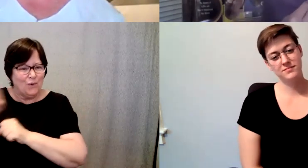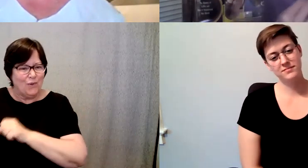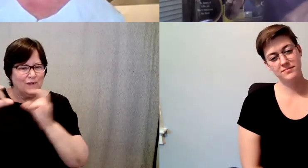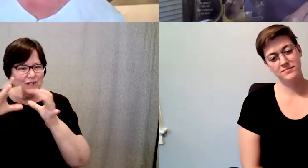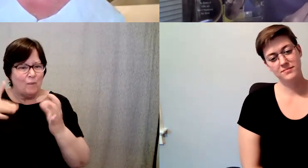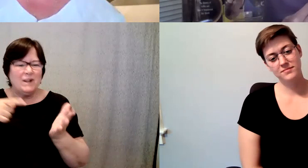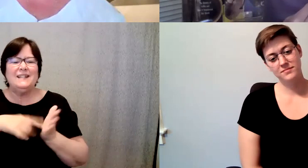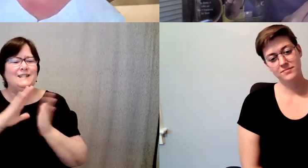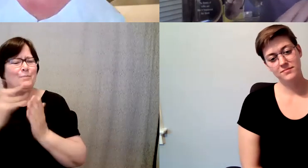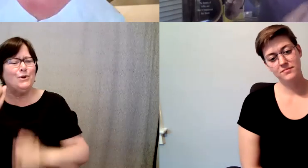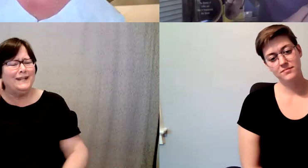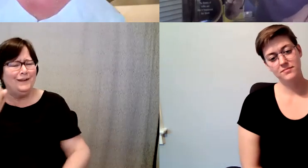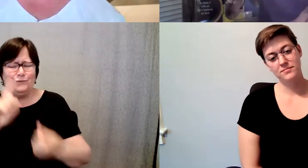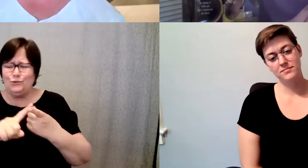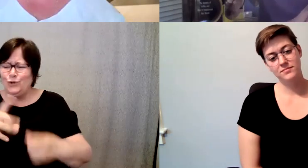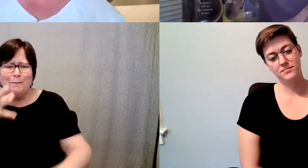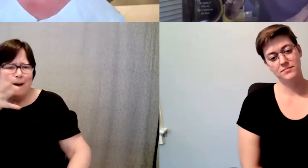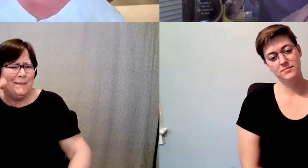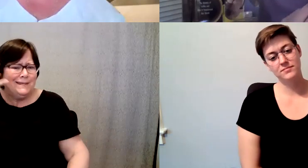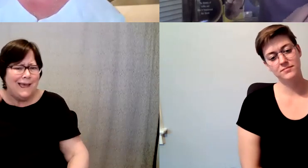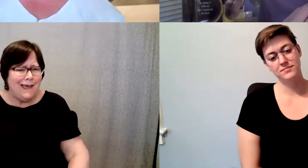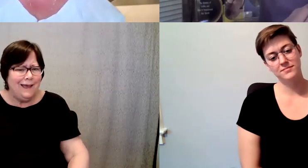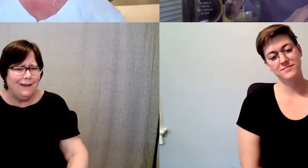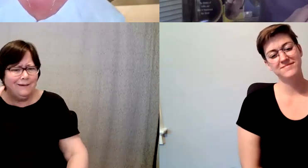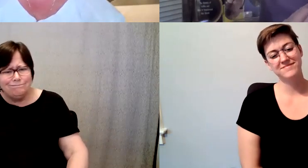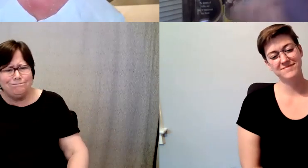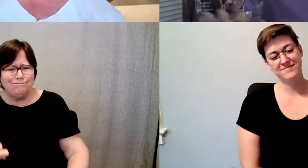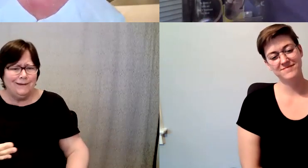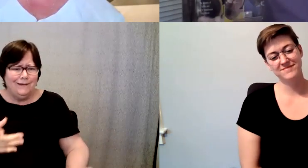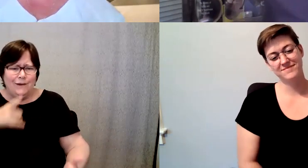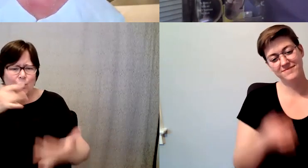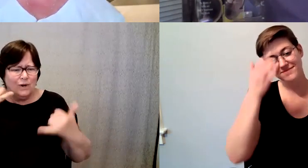book to give to your to your mom and dad who are drinking crappy coffee.